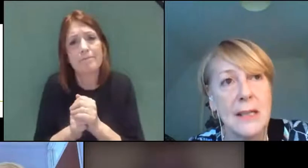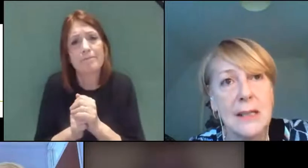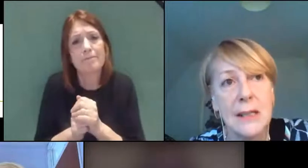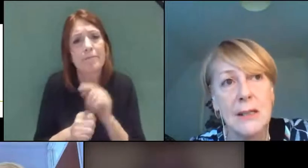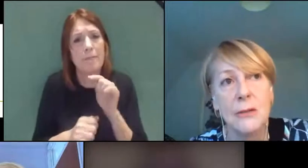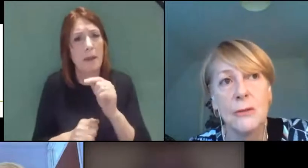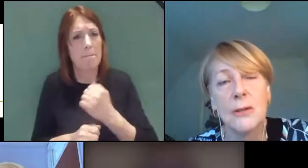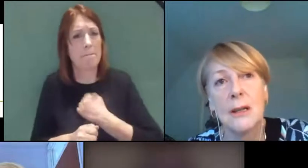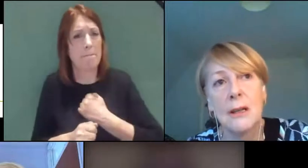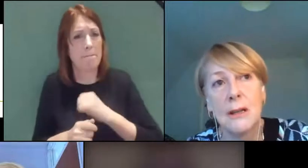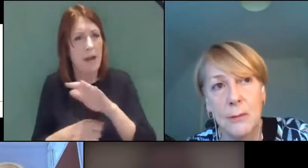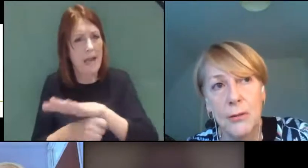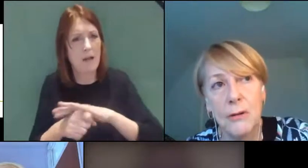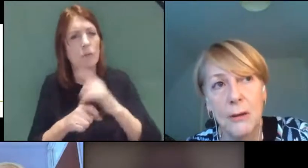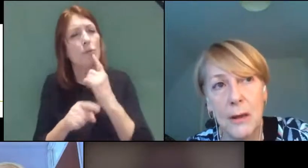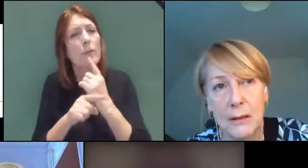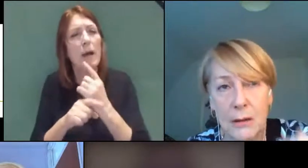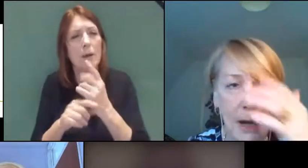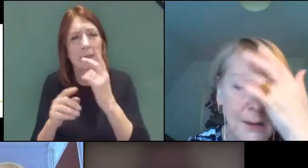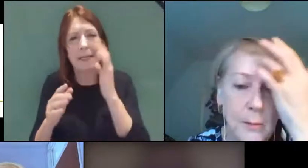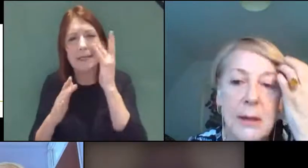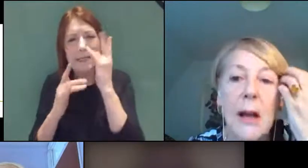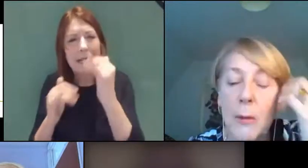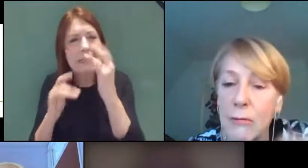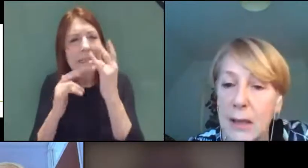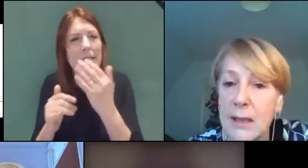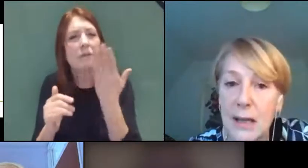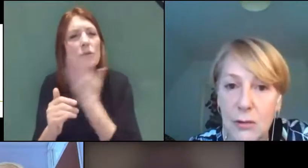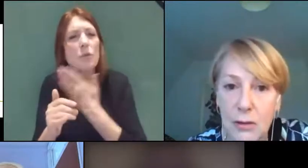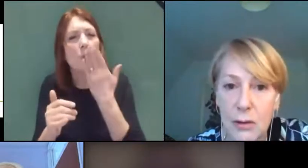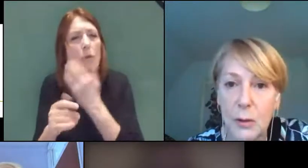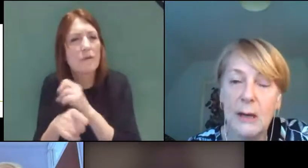the testing in schools and that program has been up and running in secondary schools.